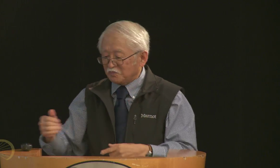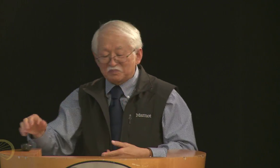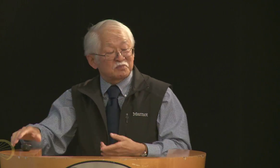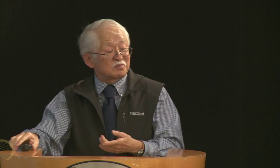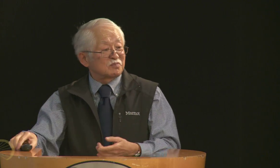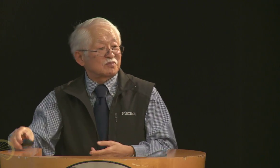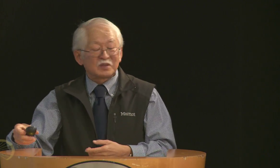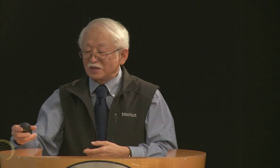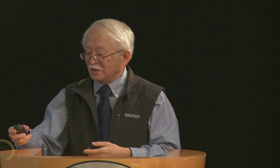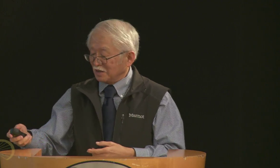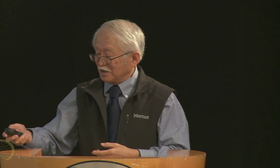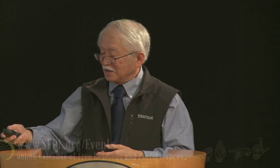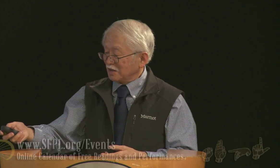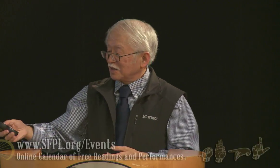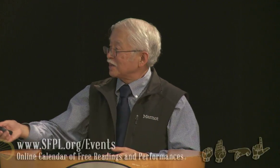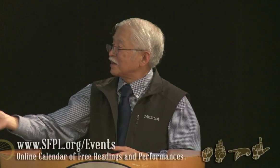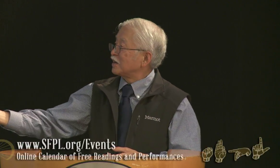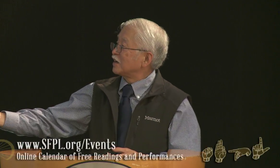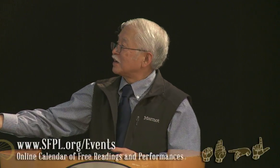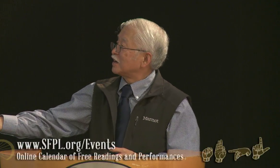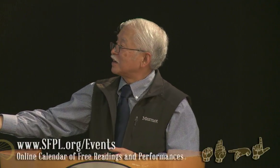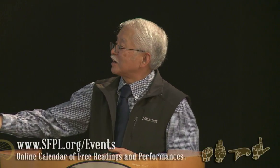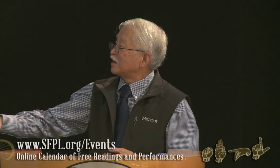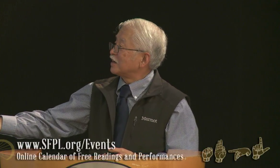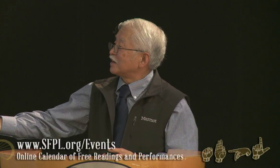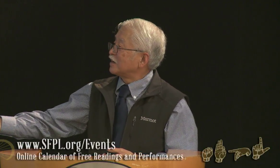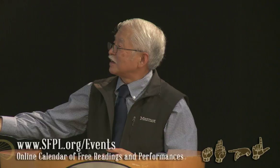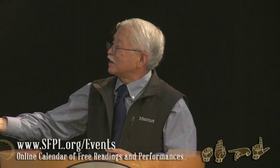learn more and further their education before going back.